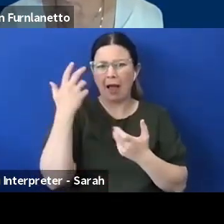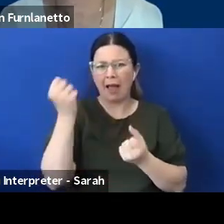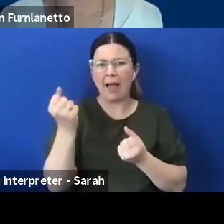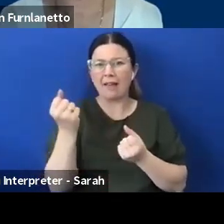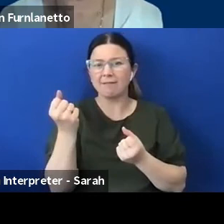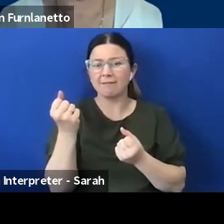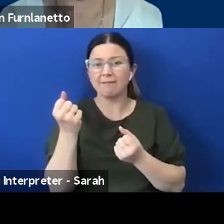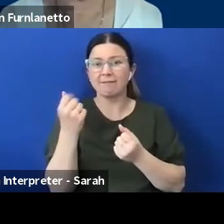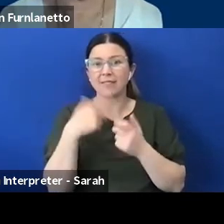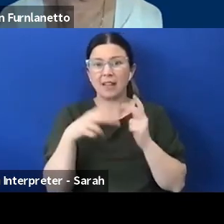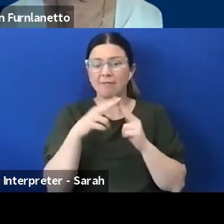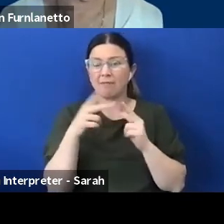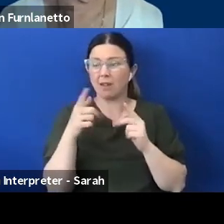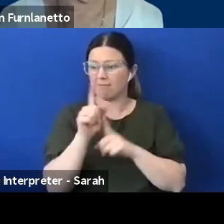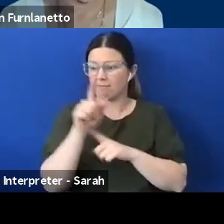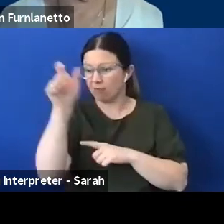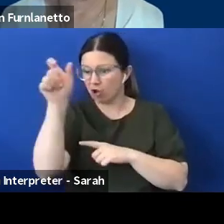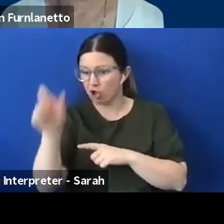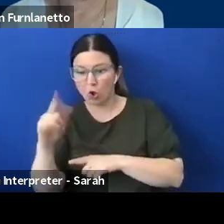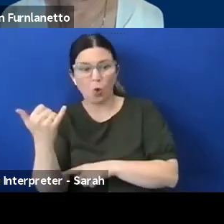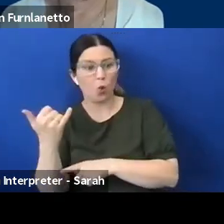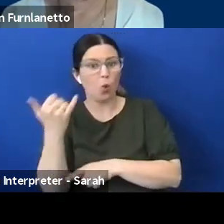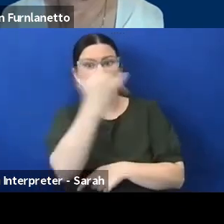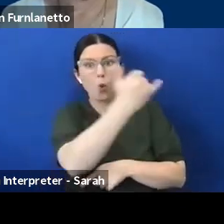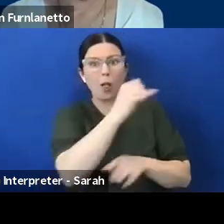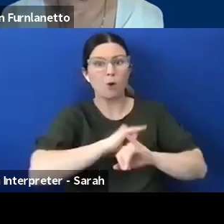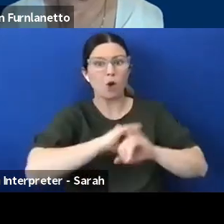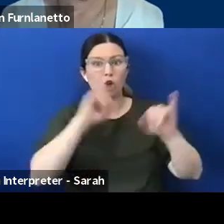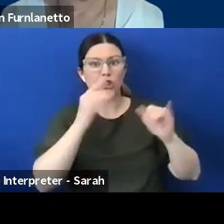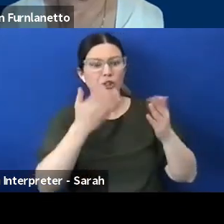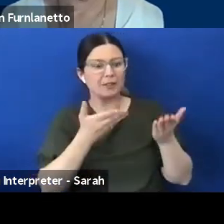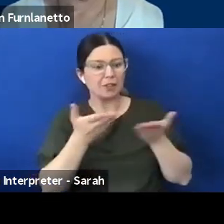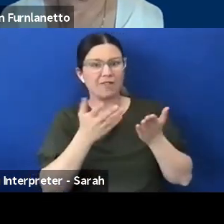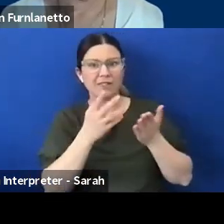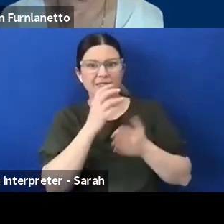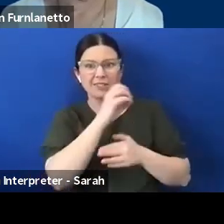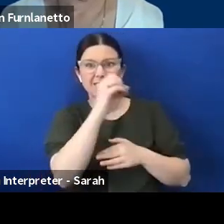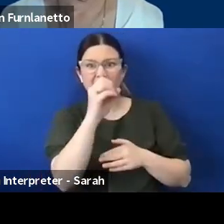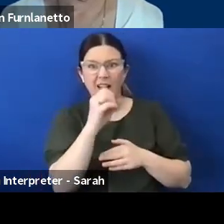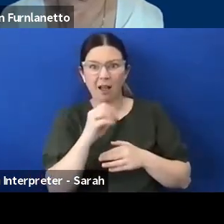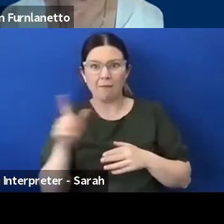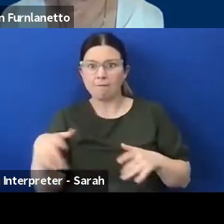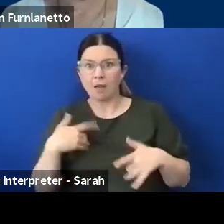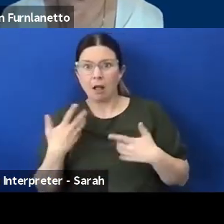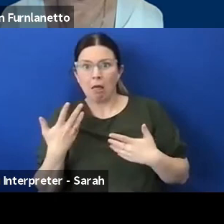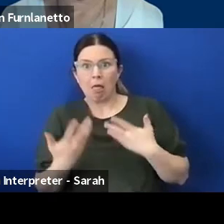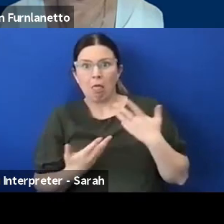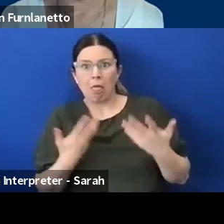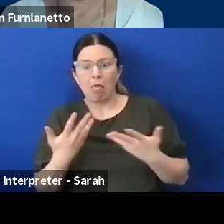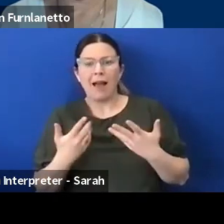calling emergency services uh you know they can't communicate they can't get their words out